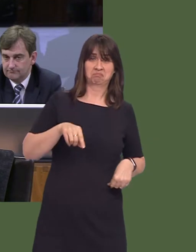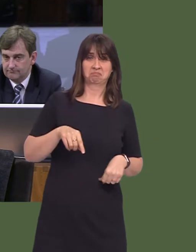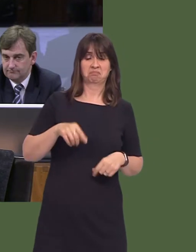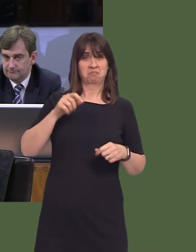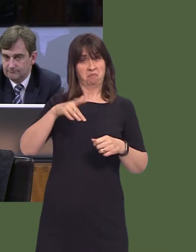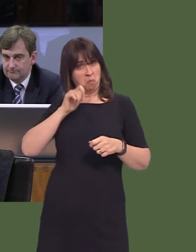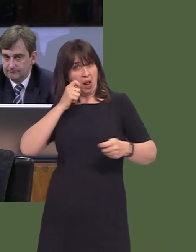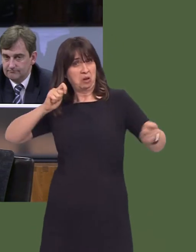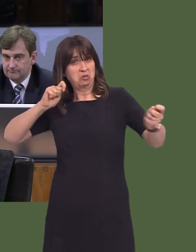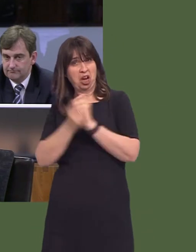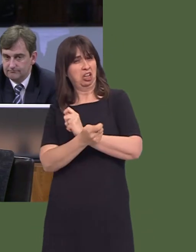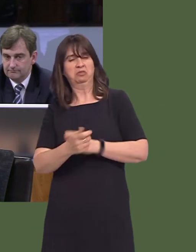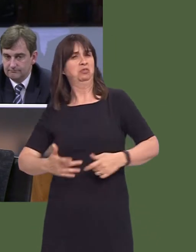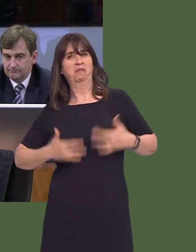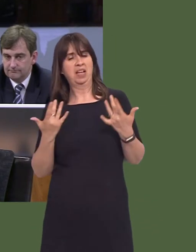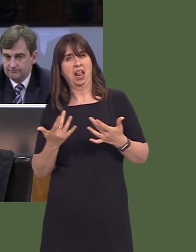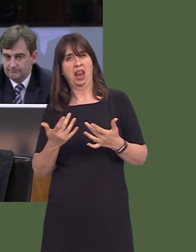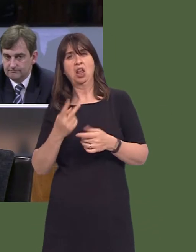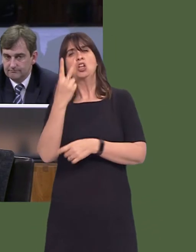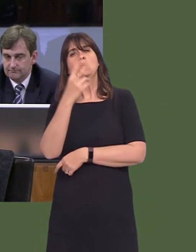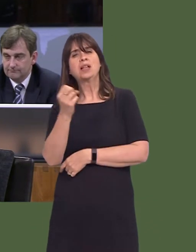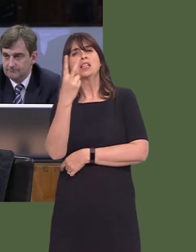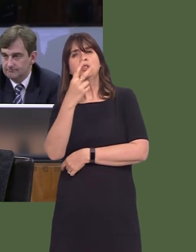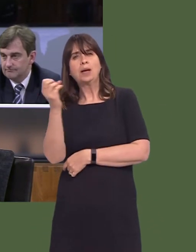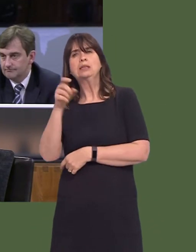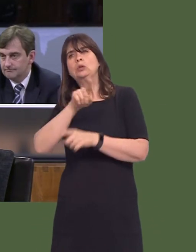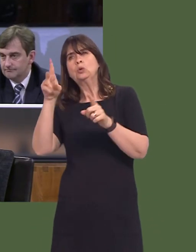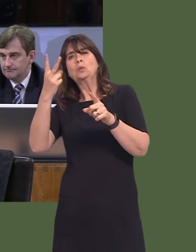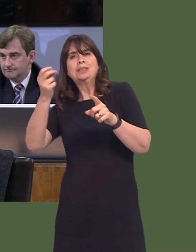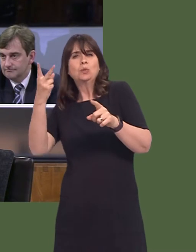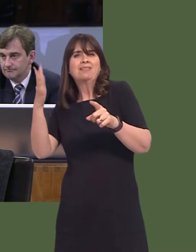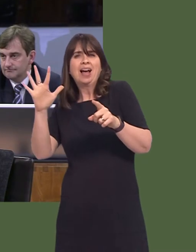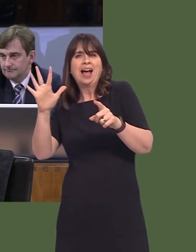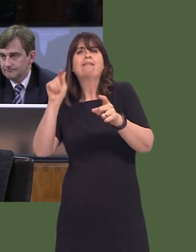by, certainly, the early 2020s, if not the mid 2020s. That money coming into communities